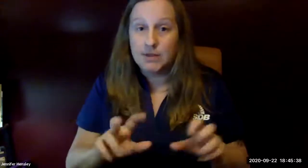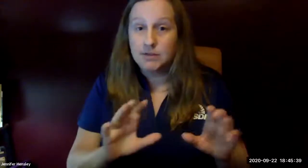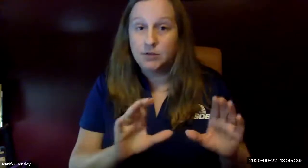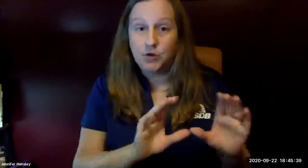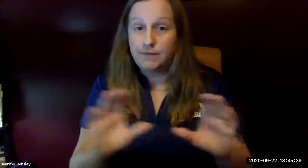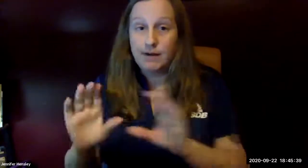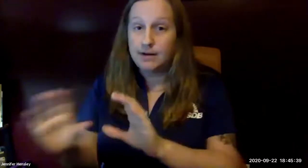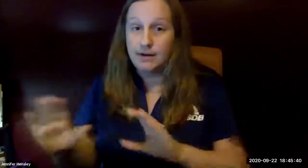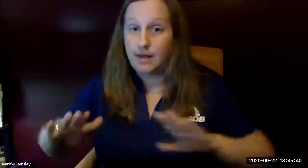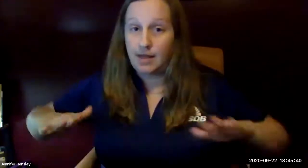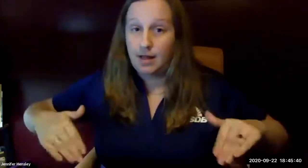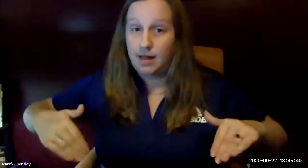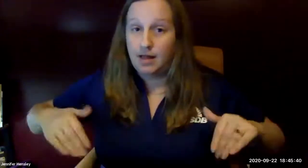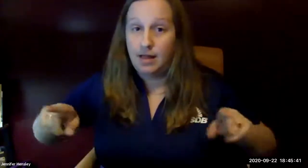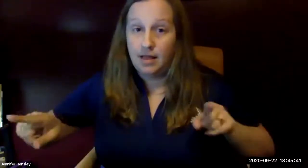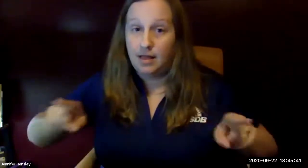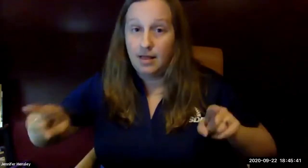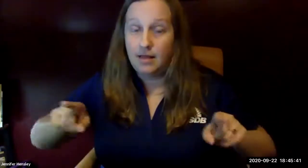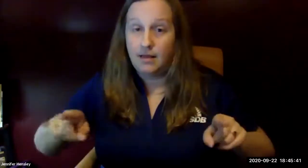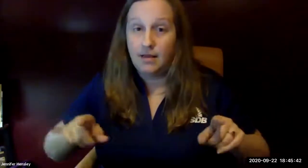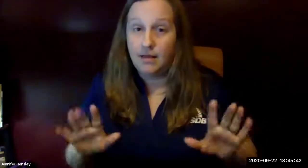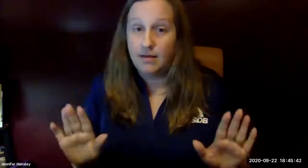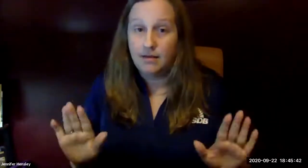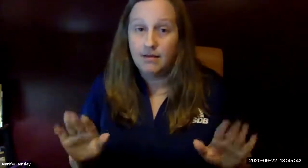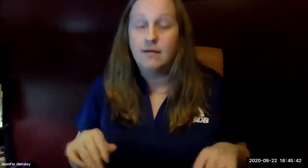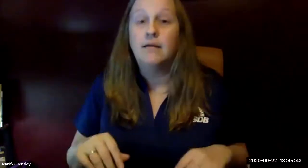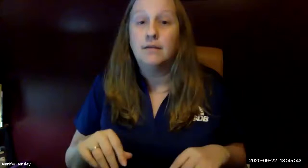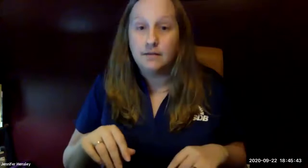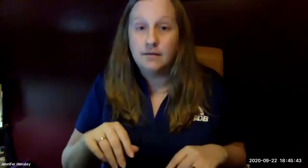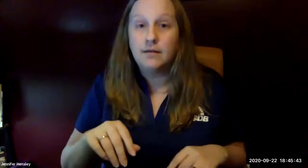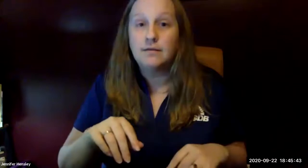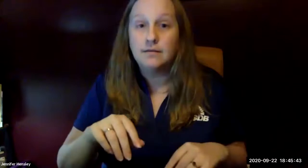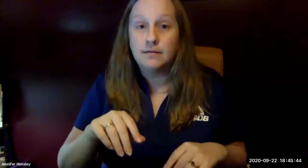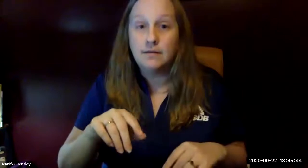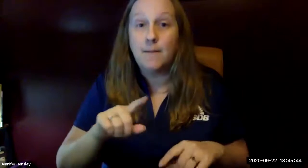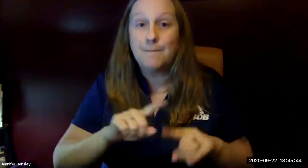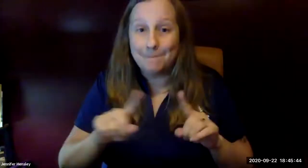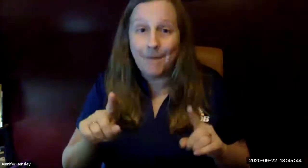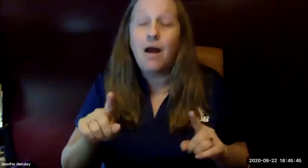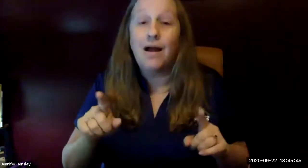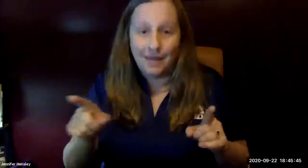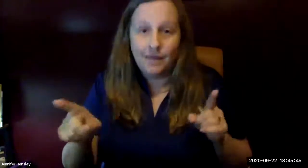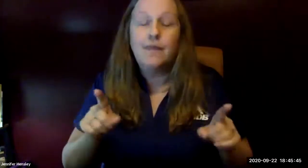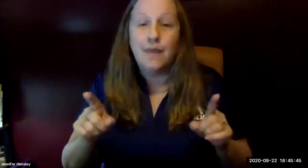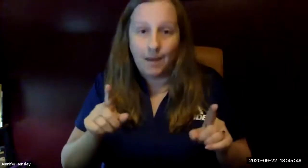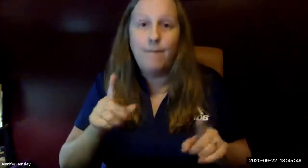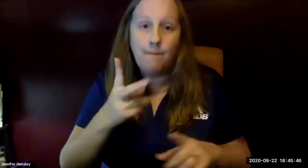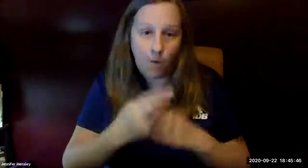with the understanding that they are not at this point be csl certified